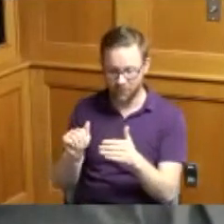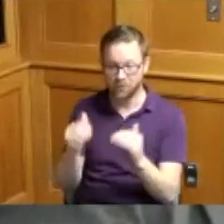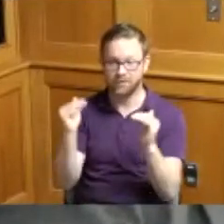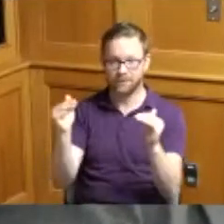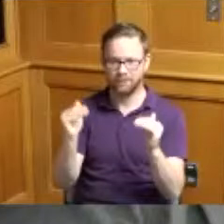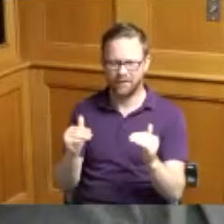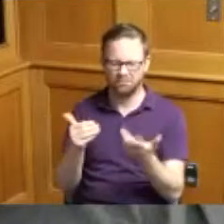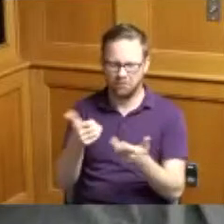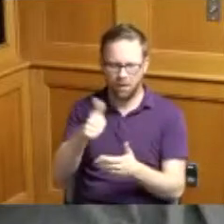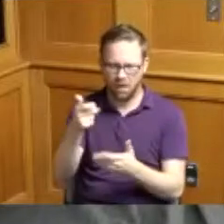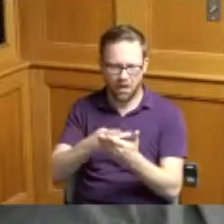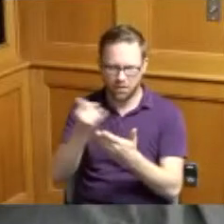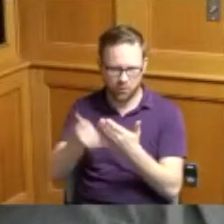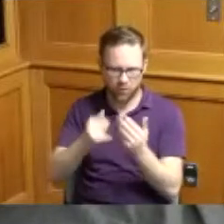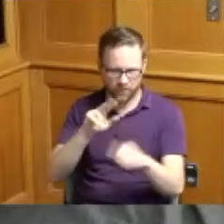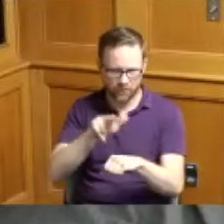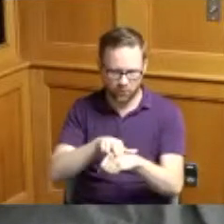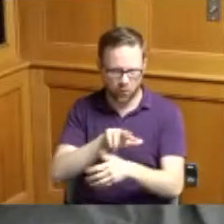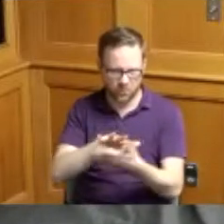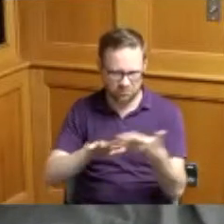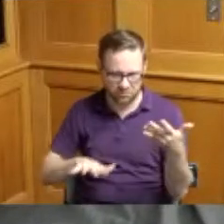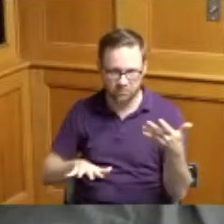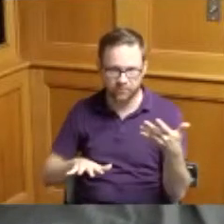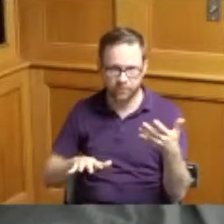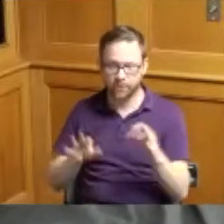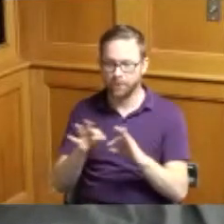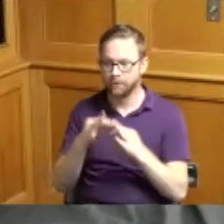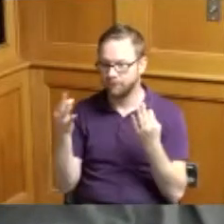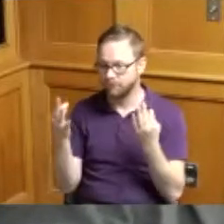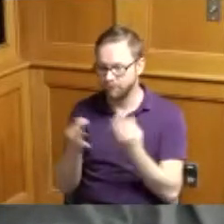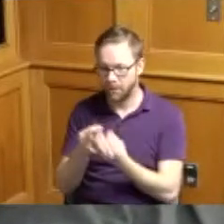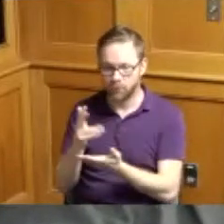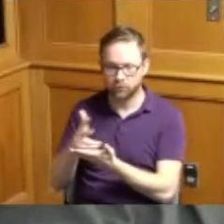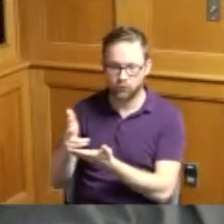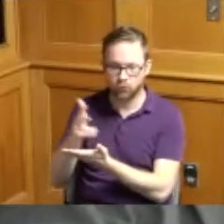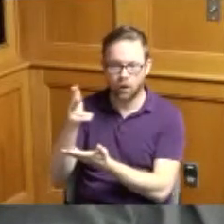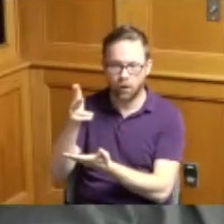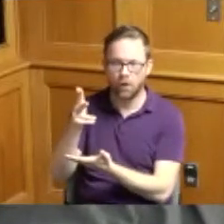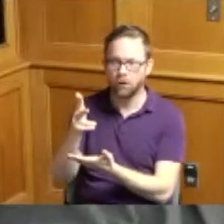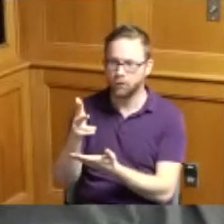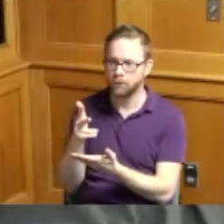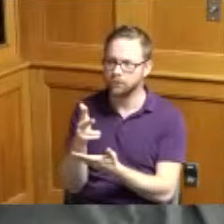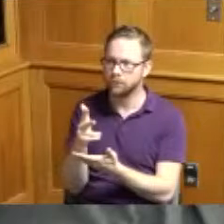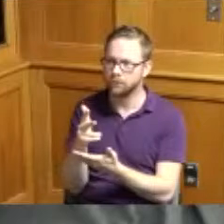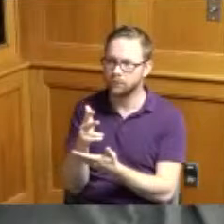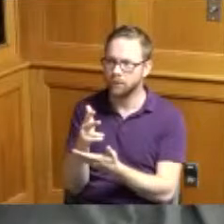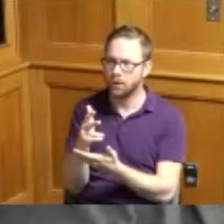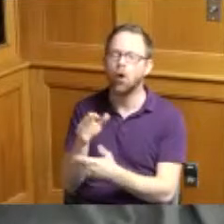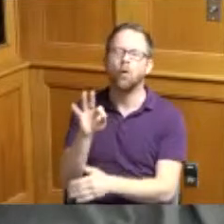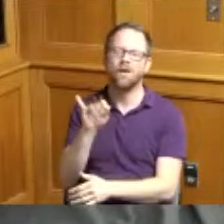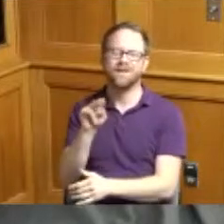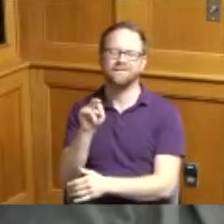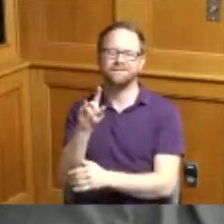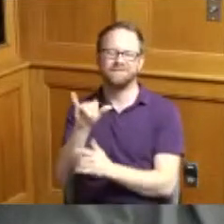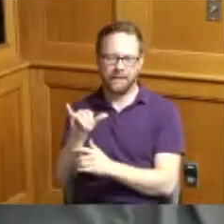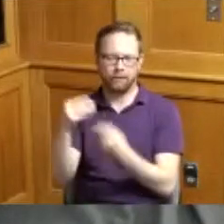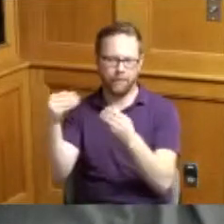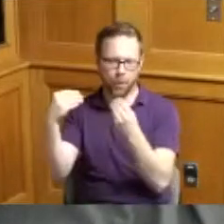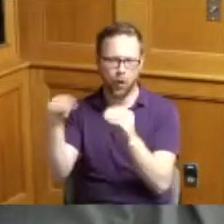other projects we've got a family Market garage we are working on which I think is going to be great